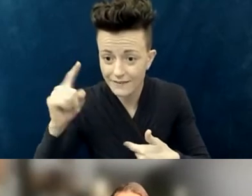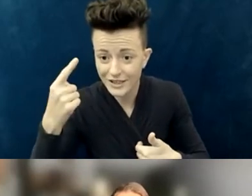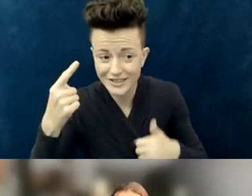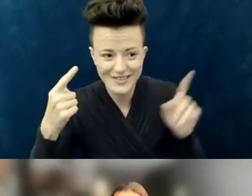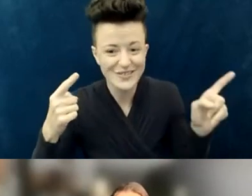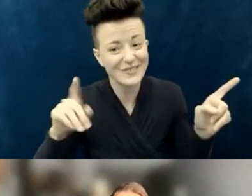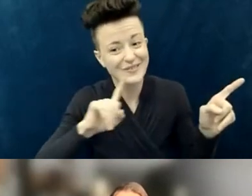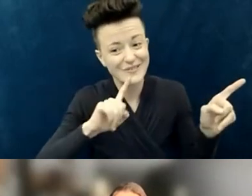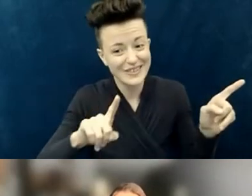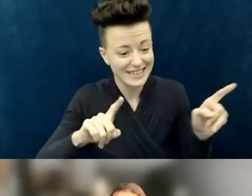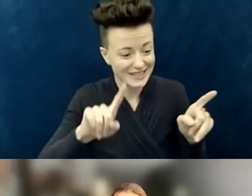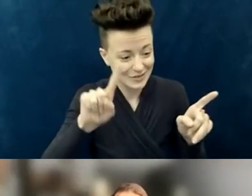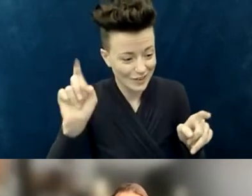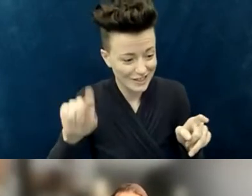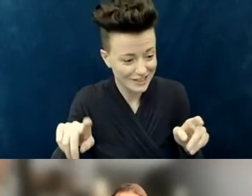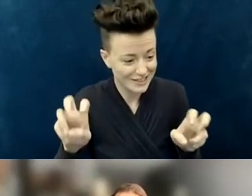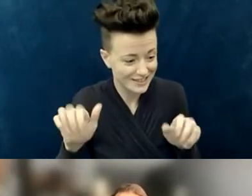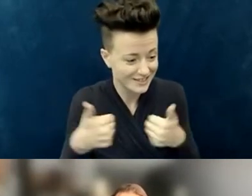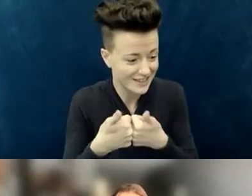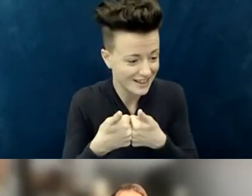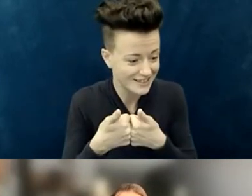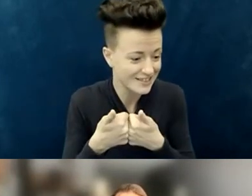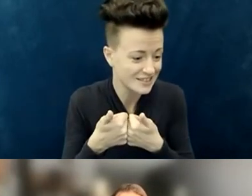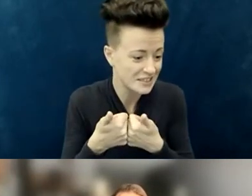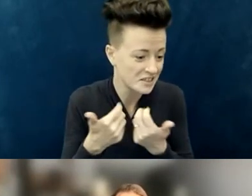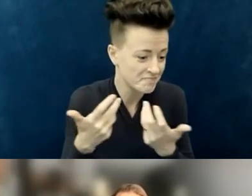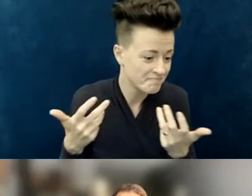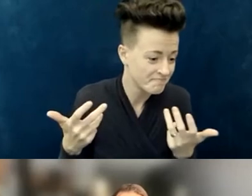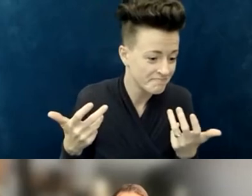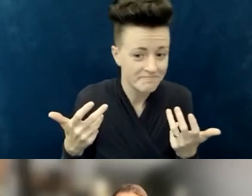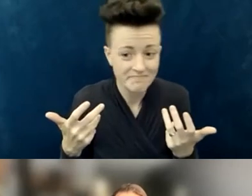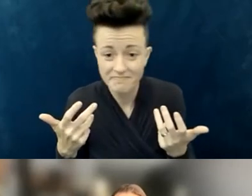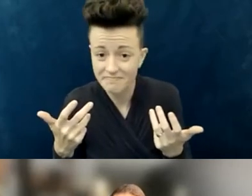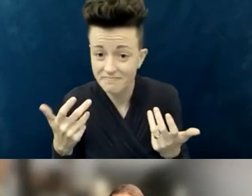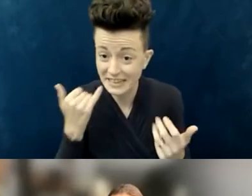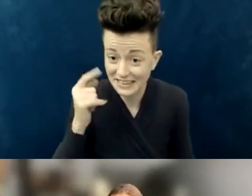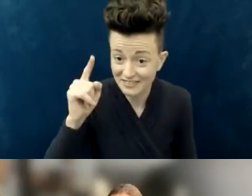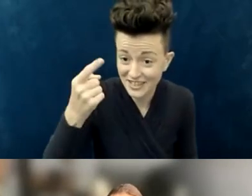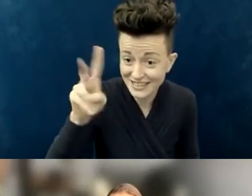so if you're willing to go first, Victoria, that would be great. You unmuted, so you— - Sure.